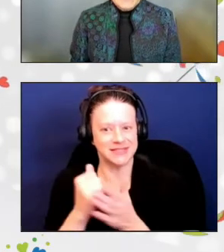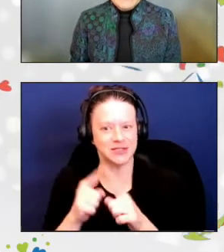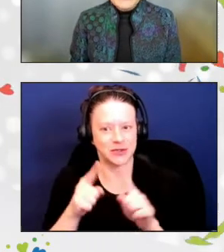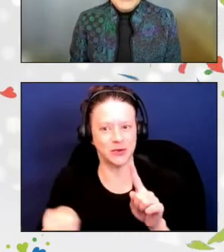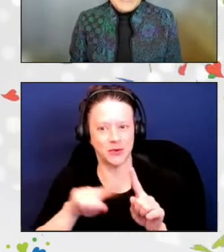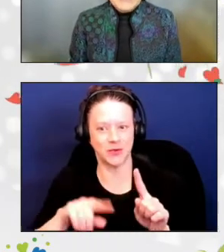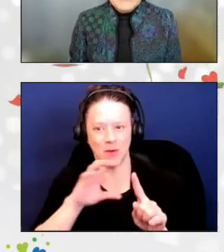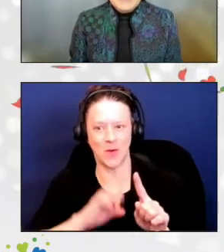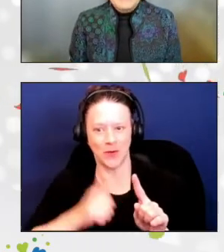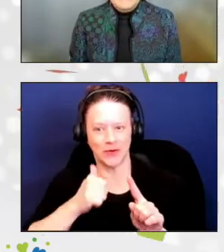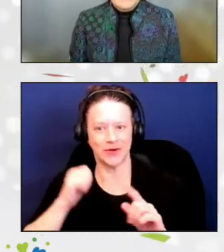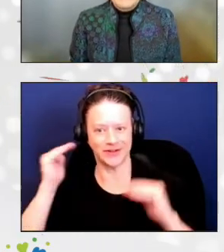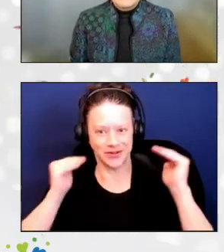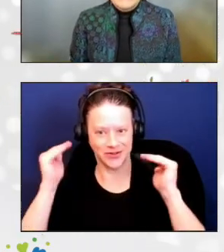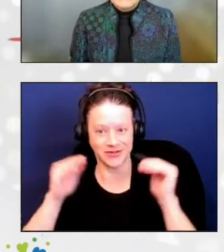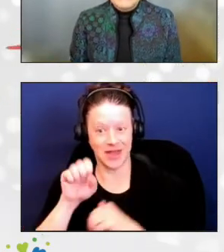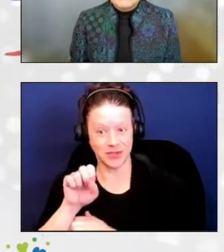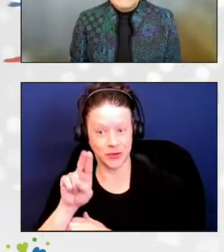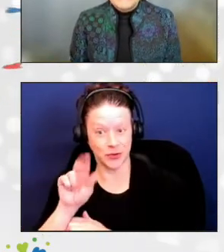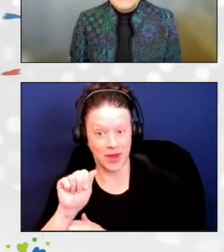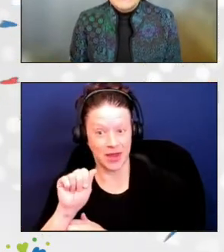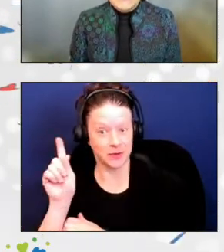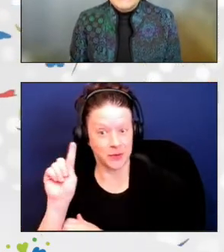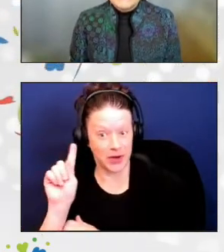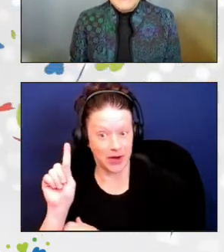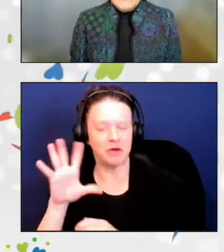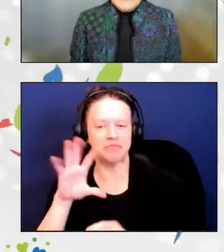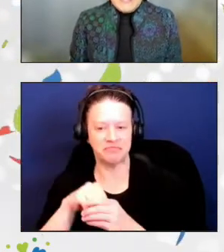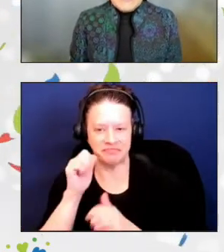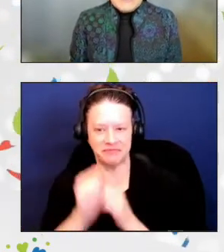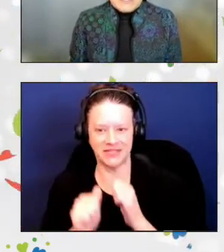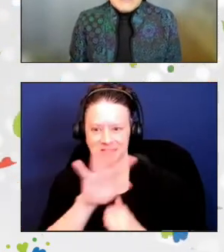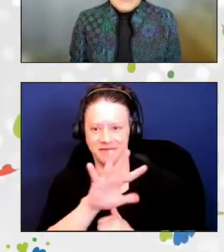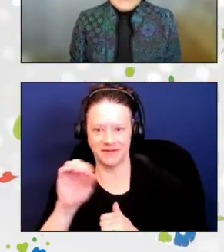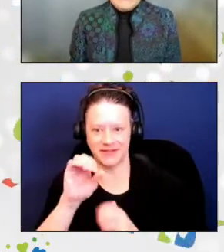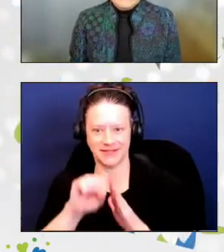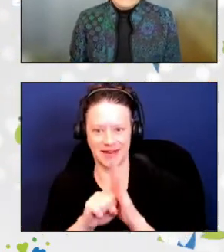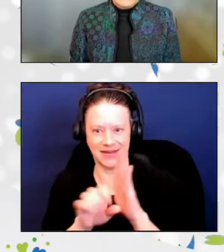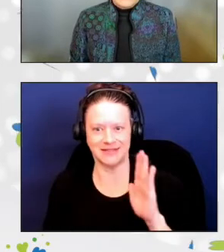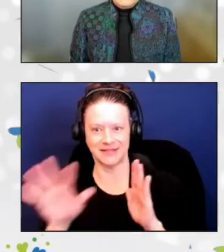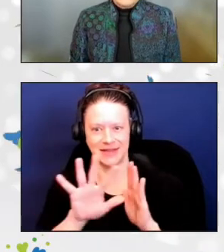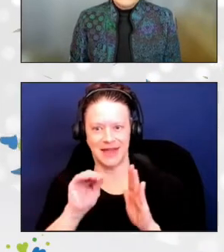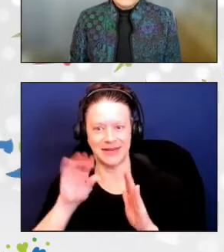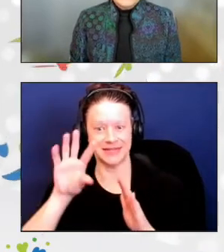SUAs can be found in each of the 50 states and six U.S. territories.